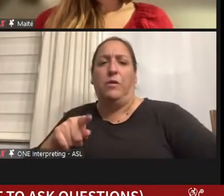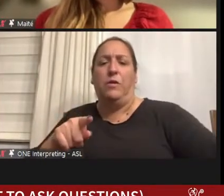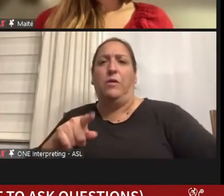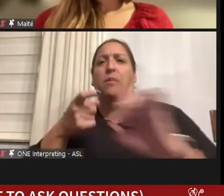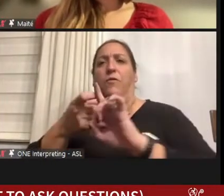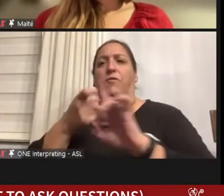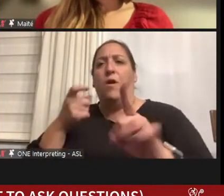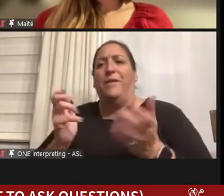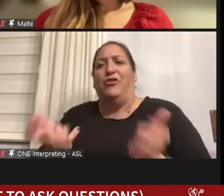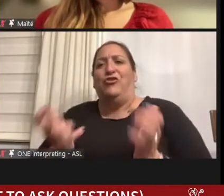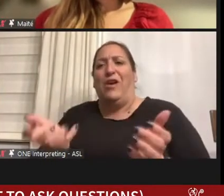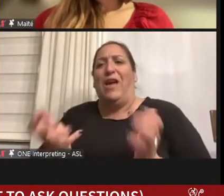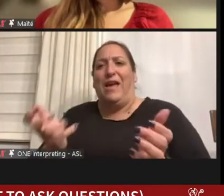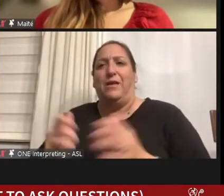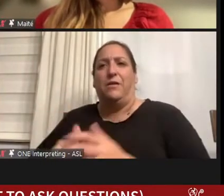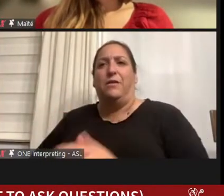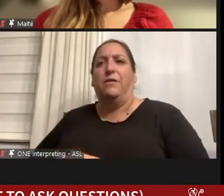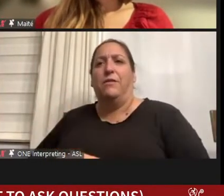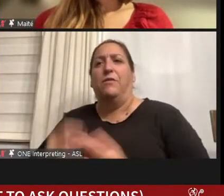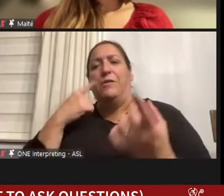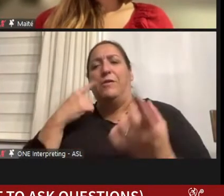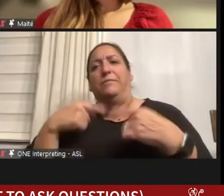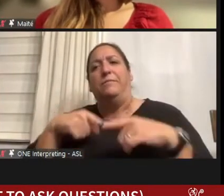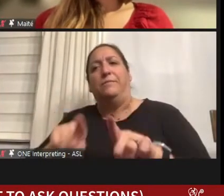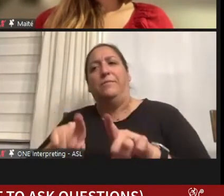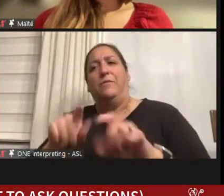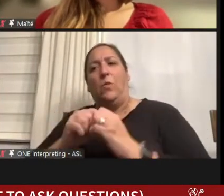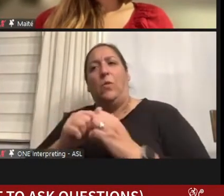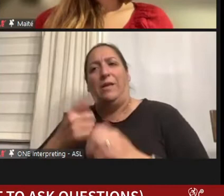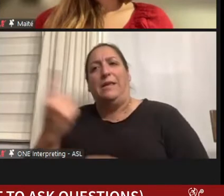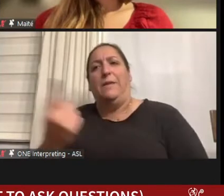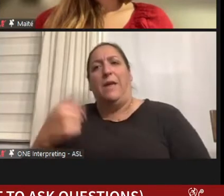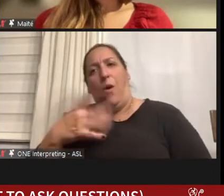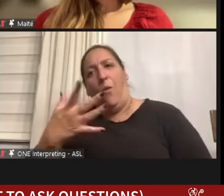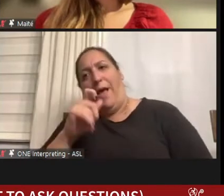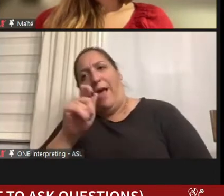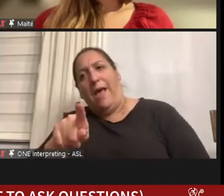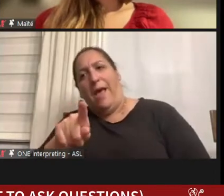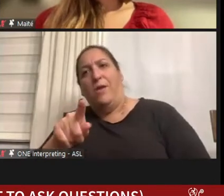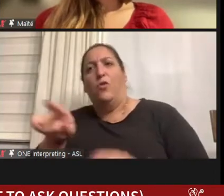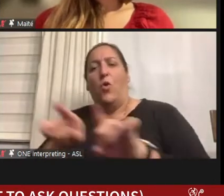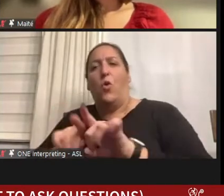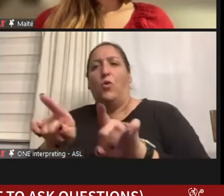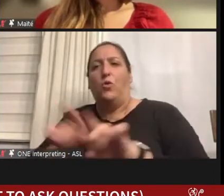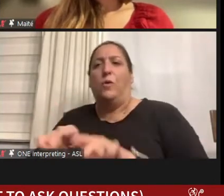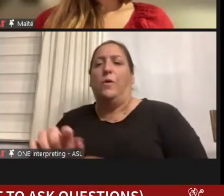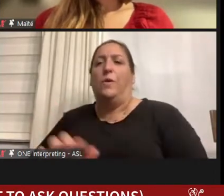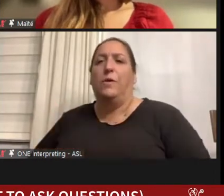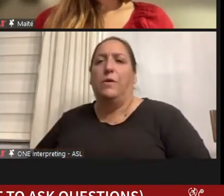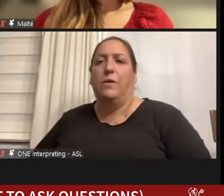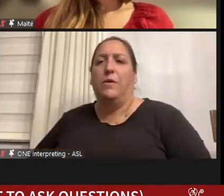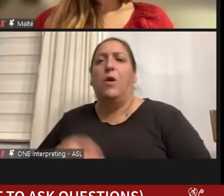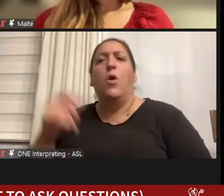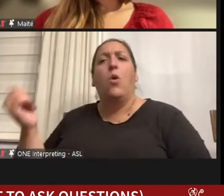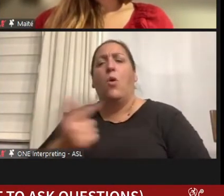that sort of aligns with something that I was going to go into also. So everyone has a